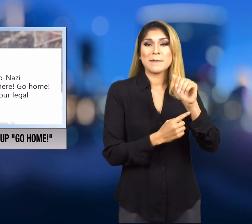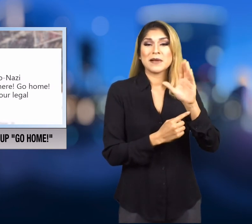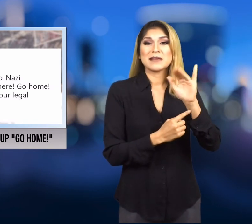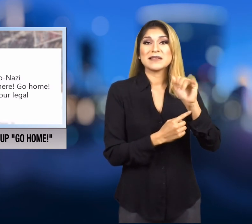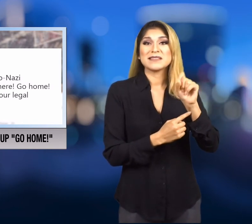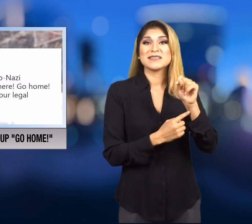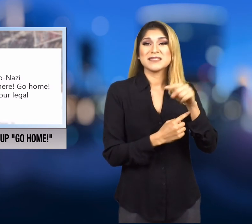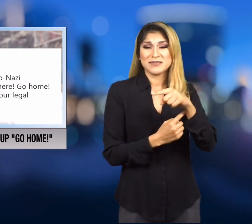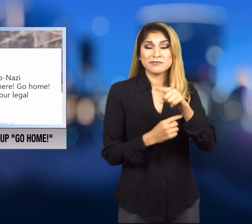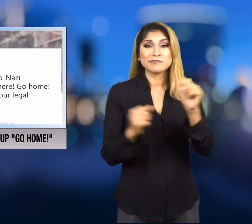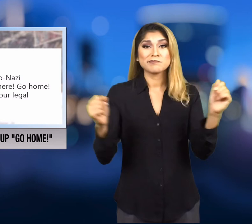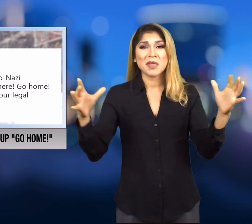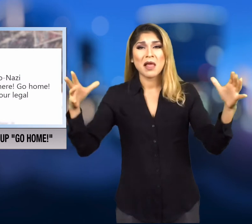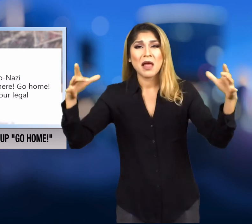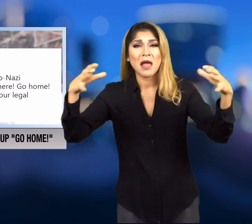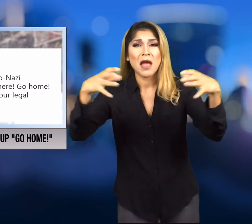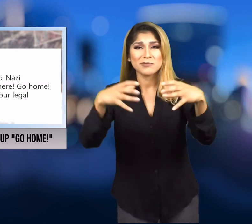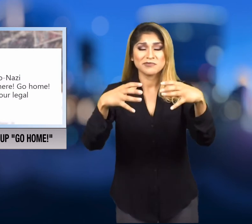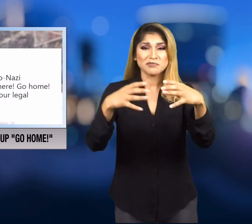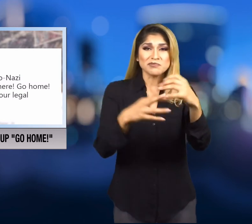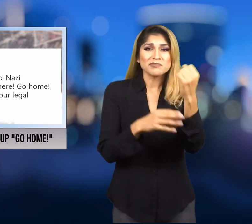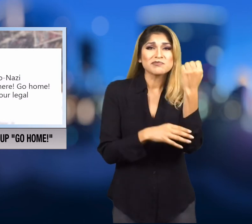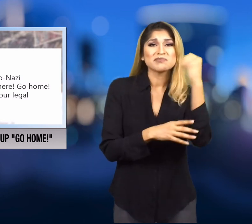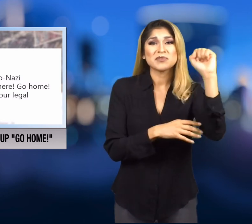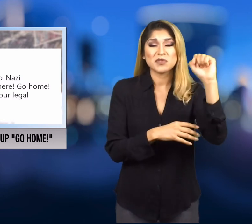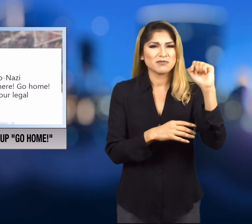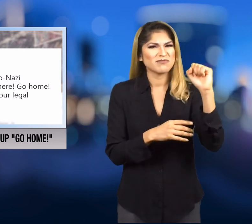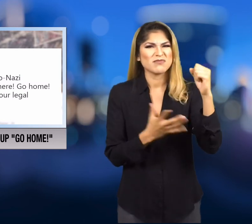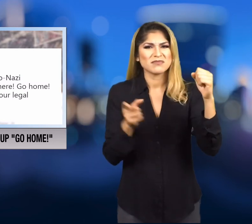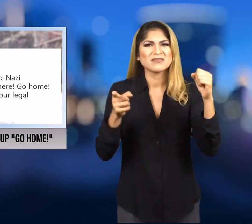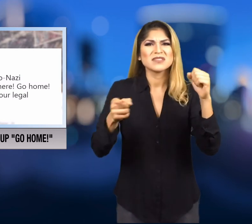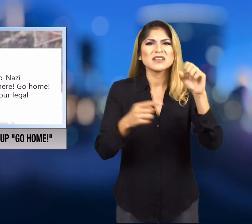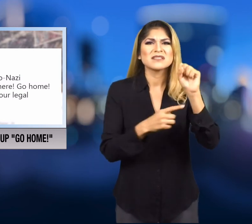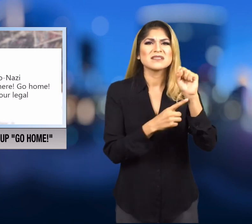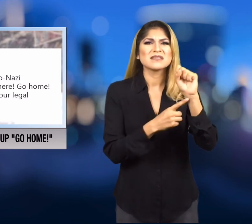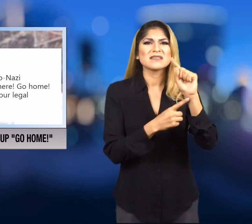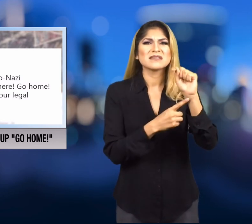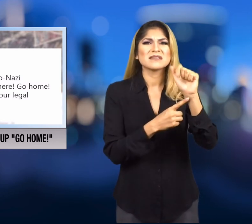that was there to protest the removal of a statue of